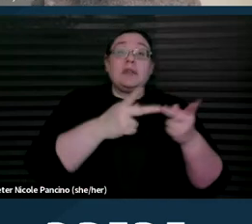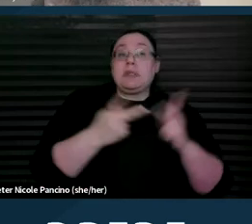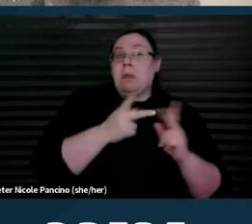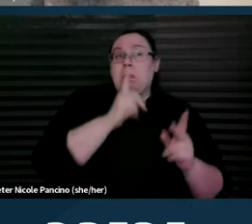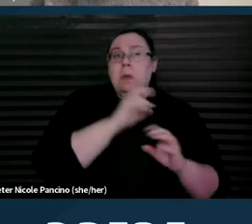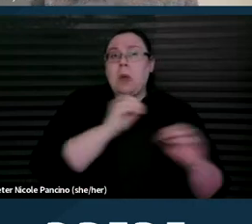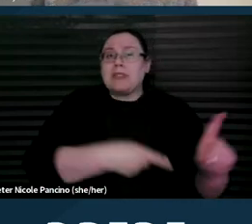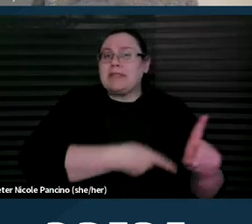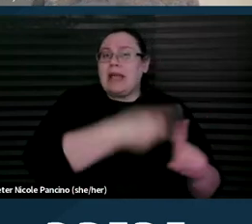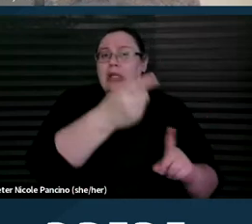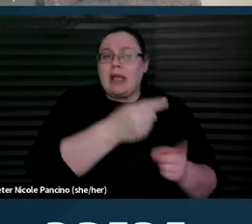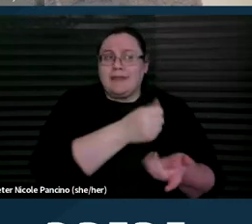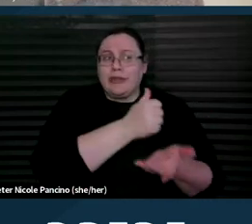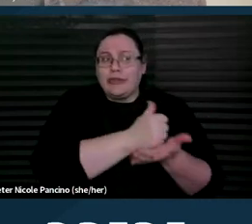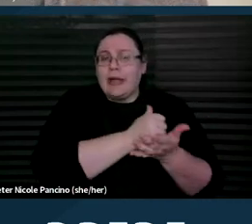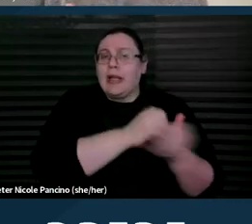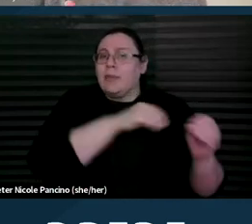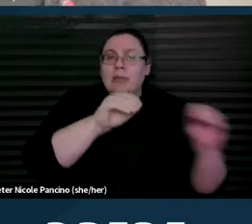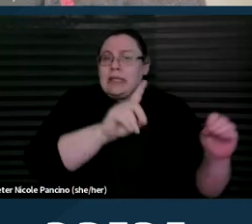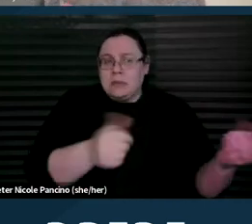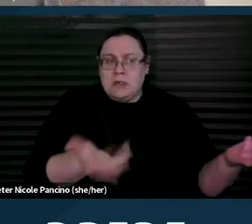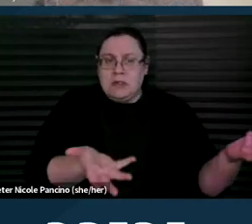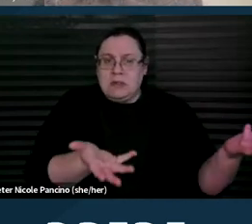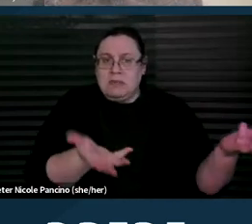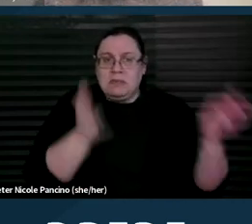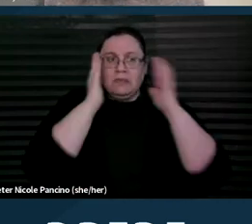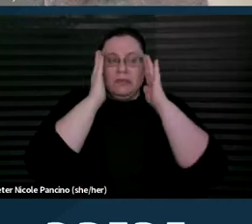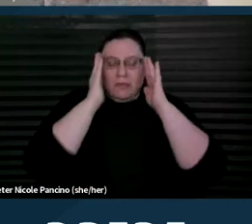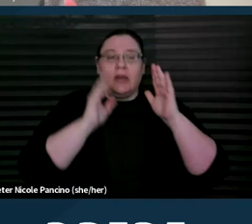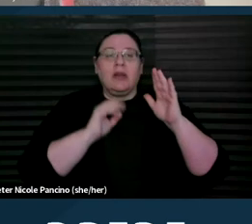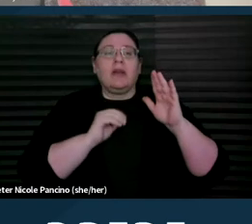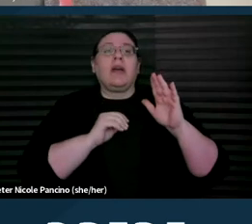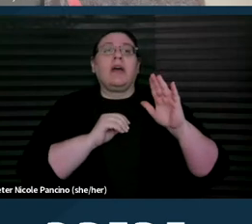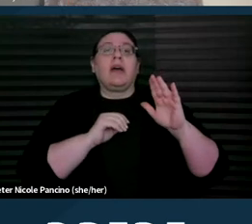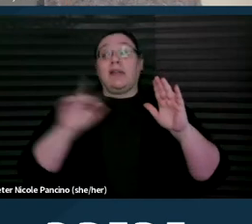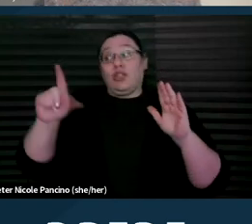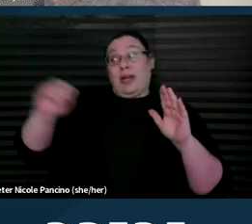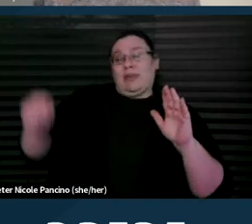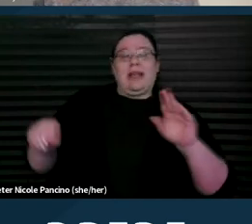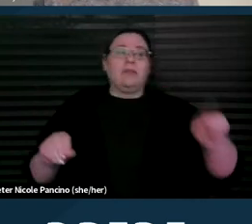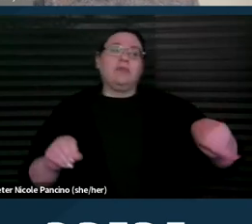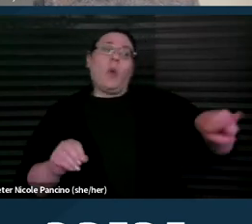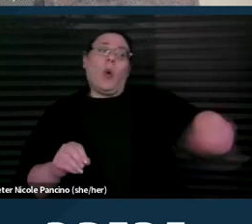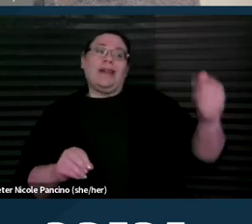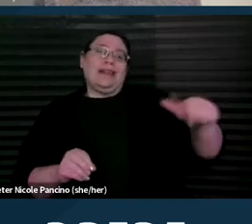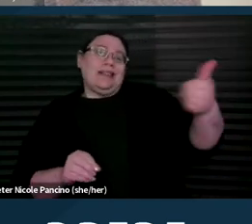in treating mobility disabilities, only 10% of their general medical diagnostic equipment